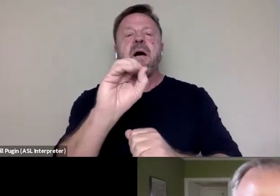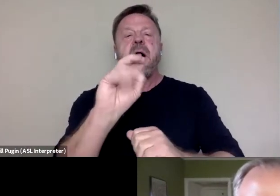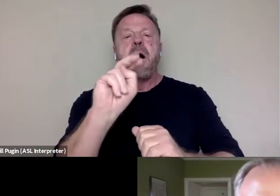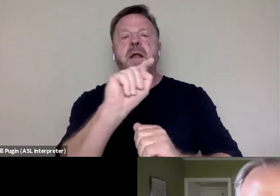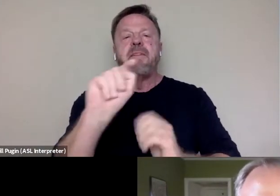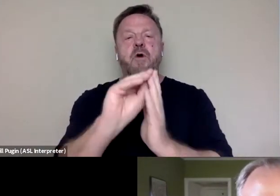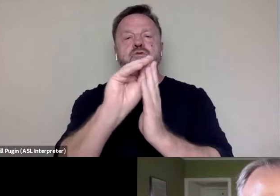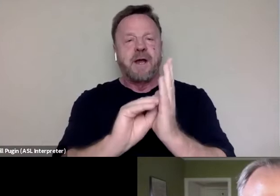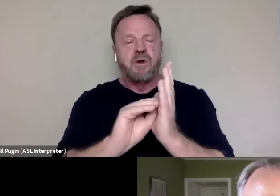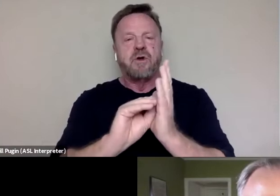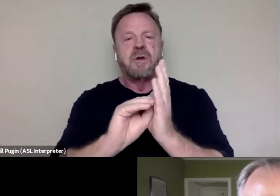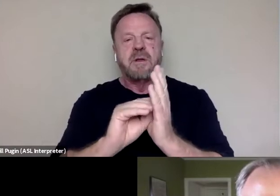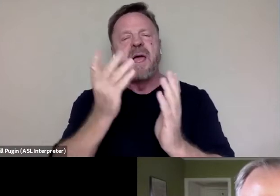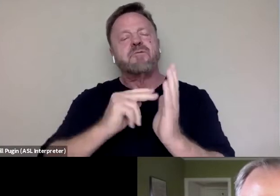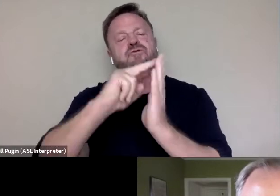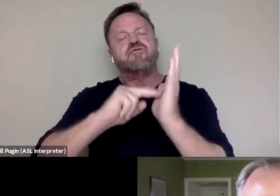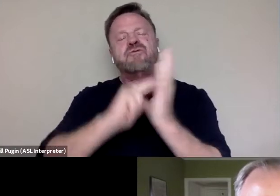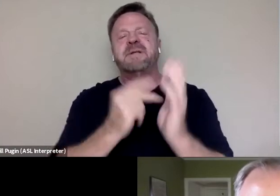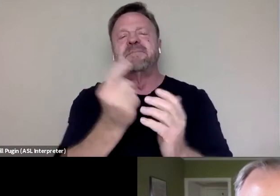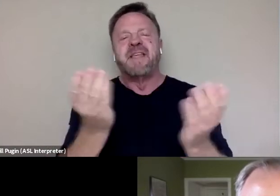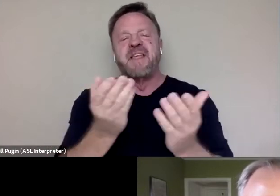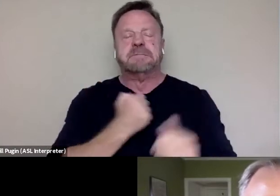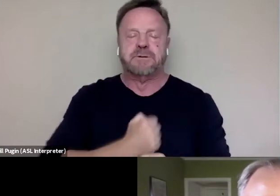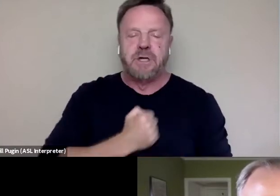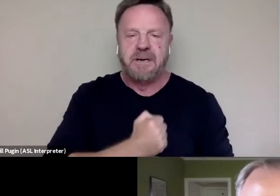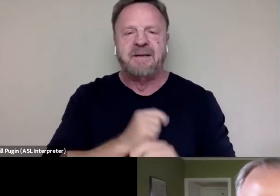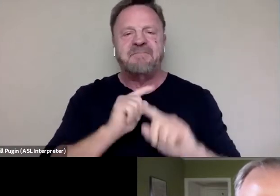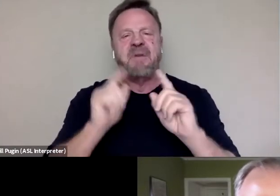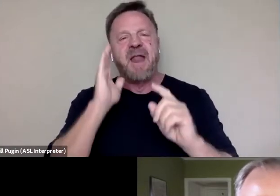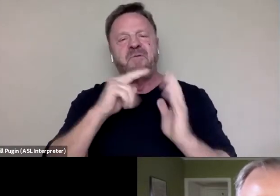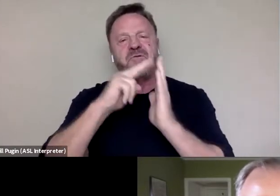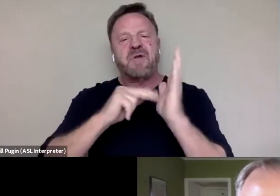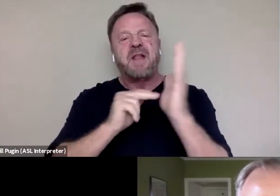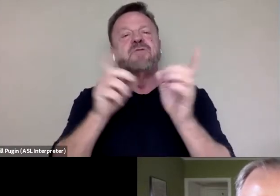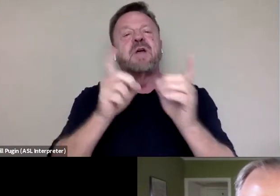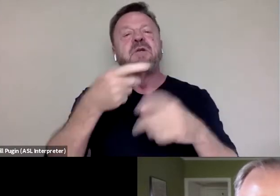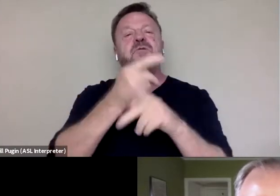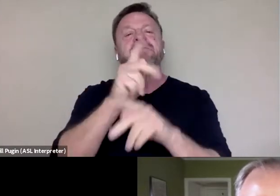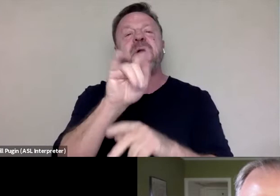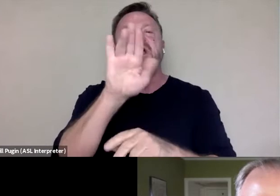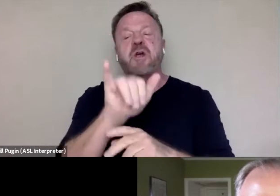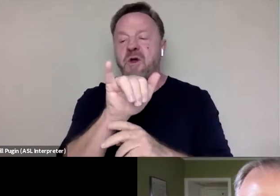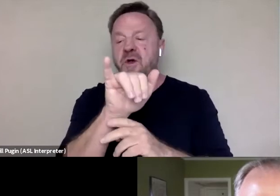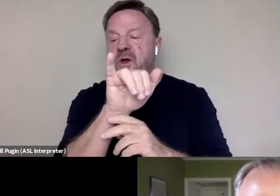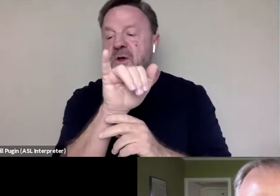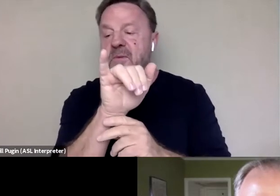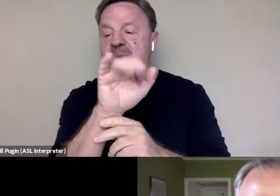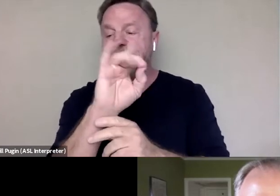I'm just gonna read some stuff here. I'm sorry, but I'm gonna read. Directed and produced by Kirby Dick and Amy Ziering,